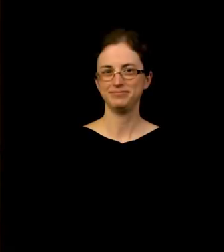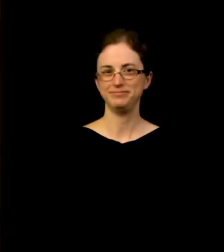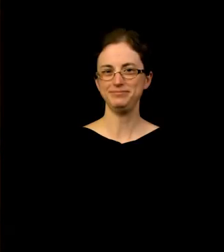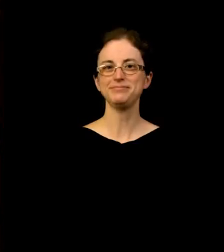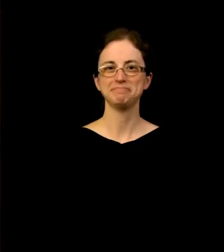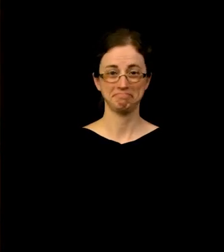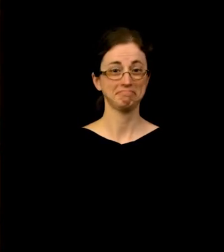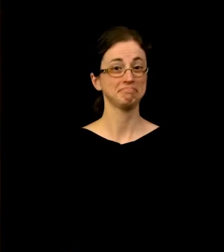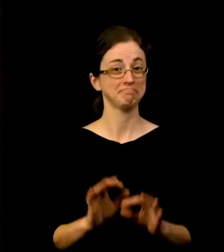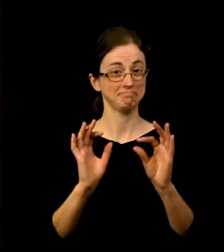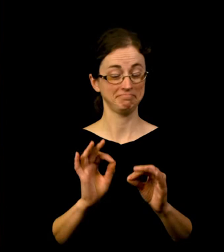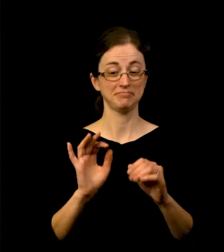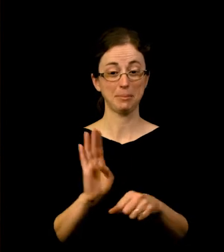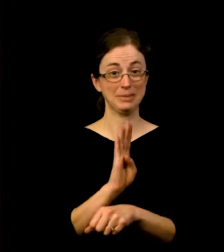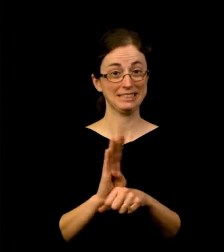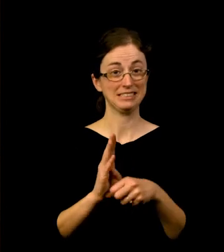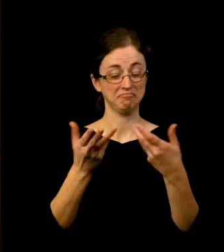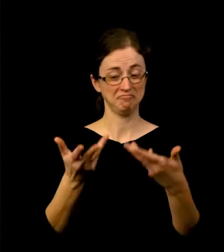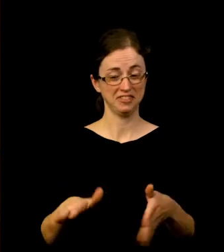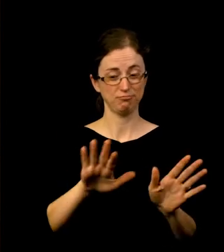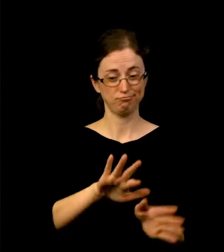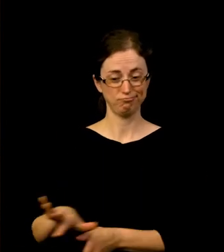Now that business is taken care of, we can get to the fun stuff.